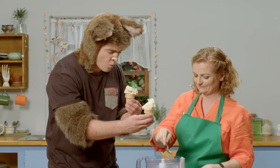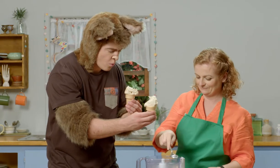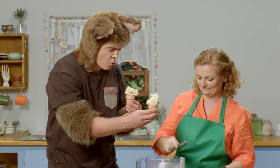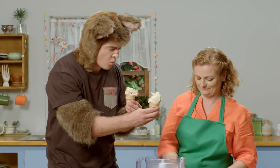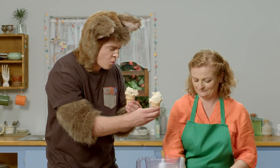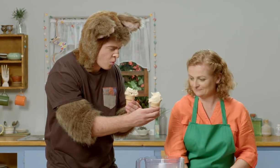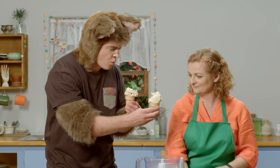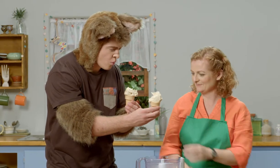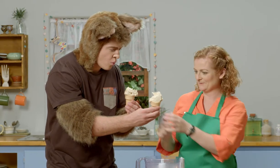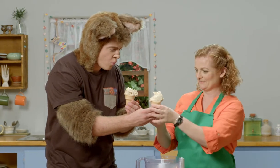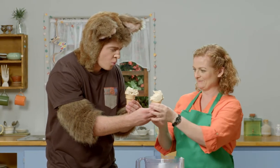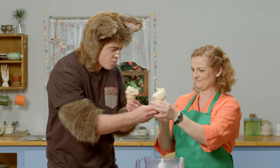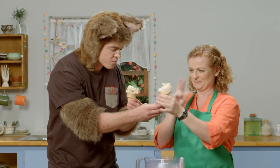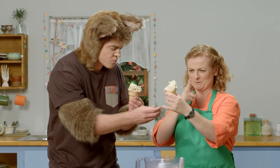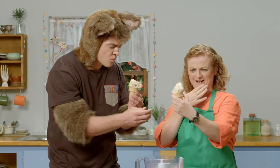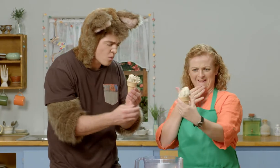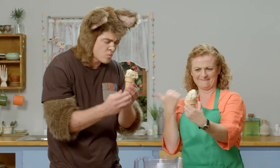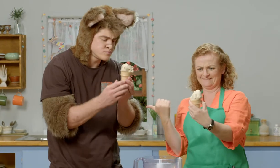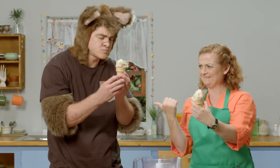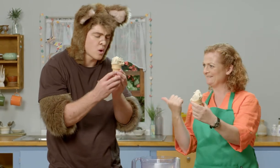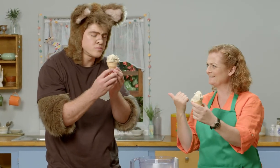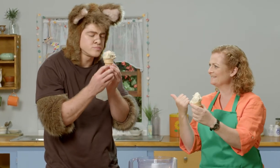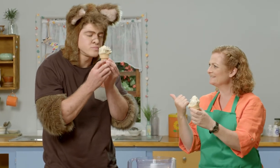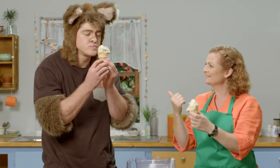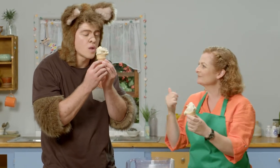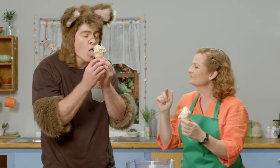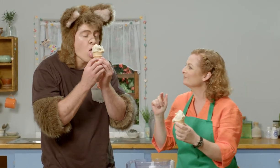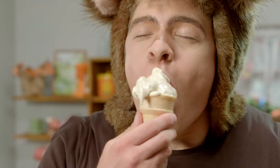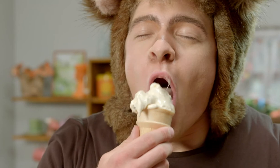Ooh! Don't they look delicious?